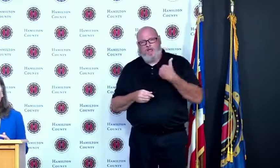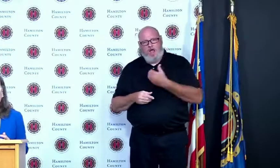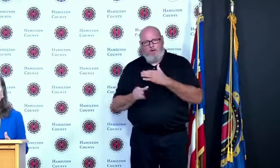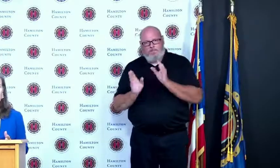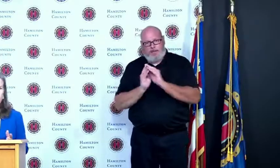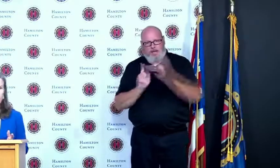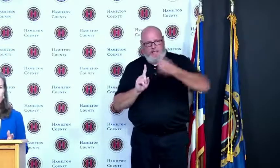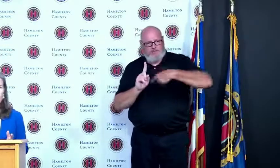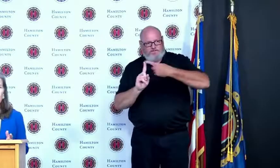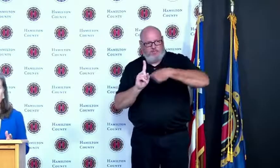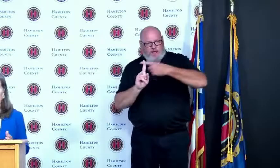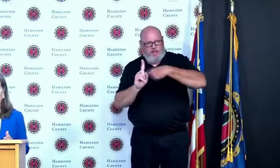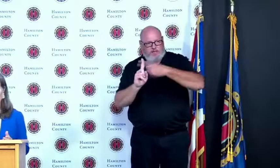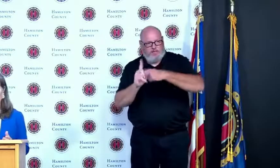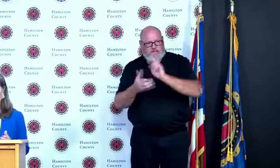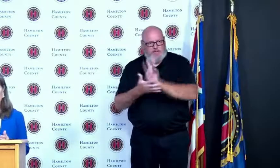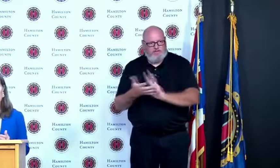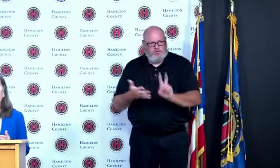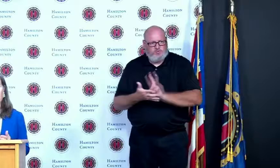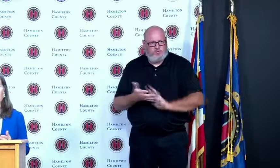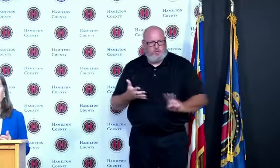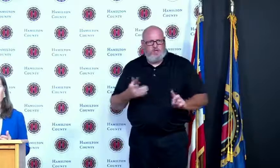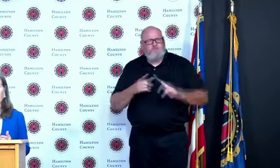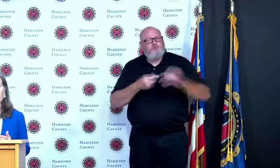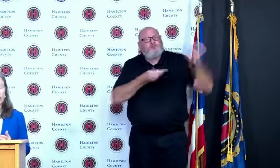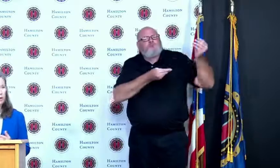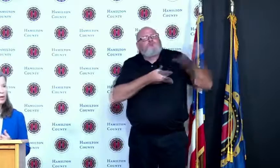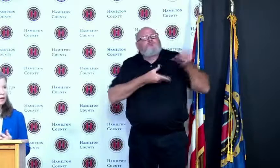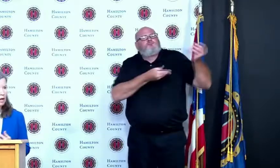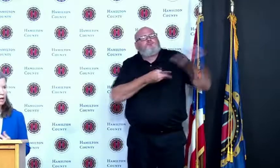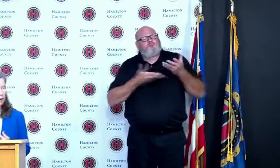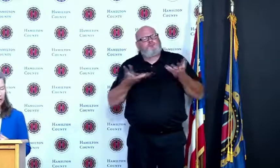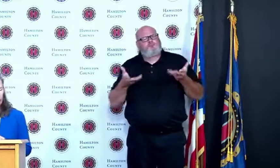which has been very helpful and so once a month Greg will begin to continue to talk about the